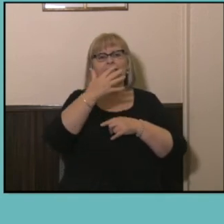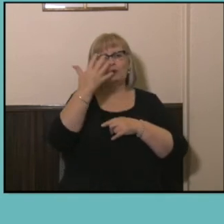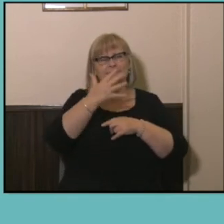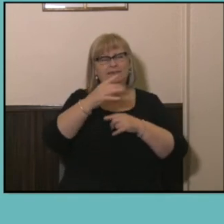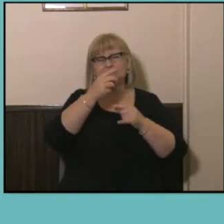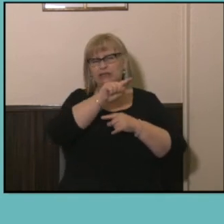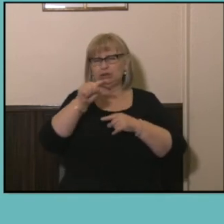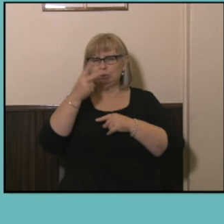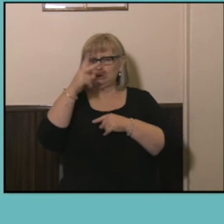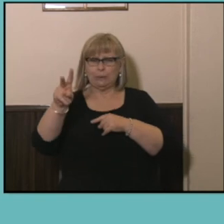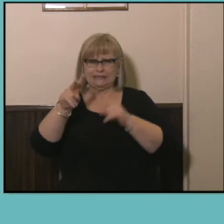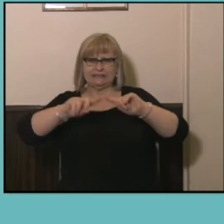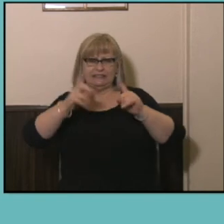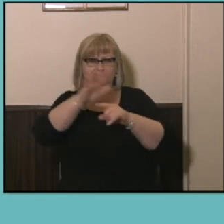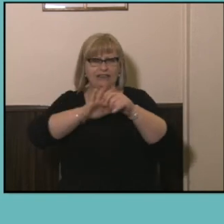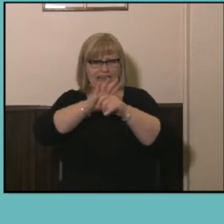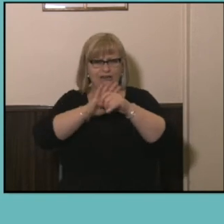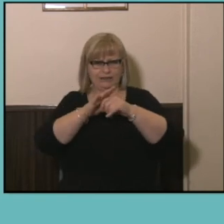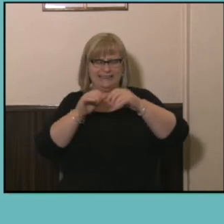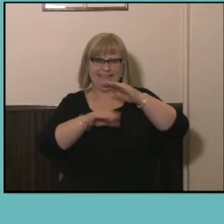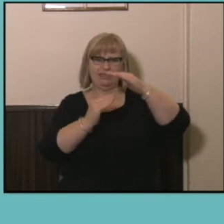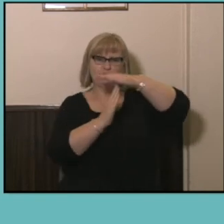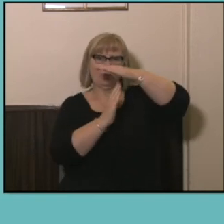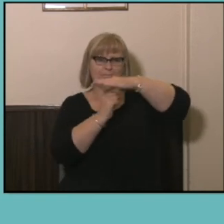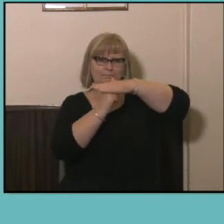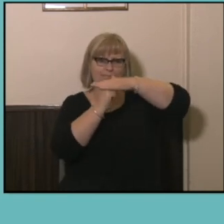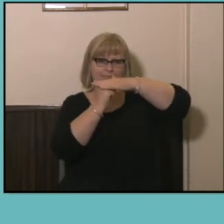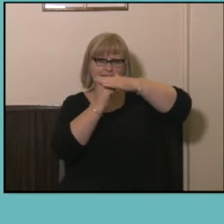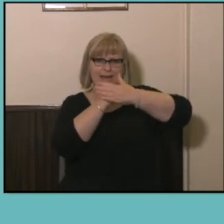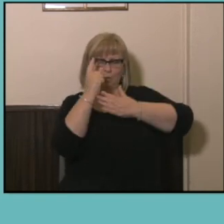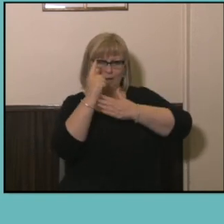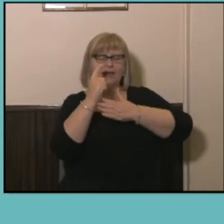represented in these top-level figures here, but you can drill down much further